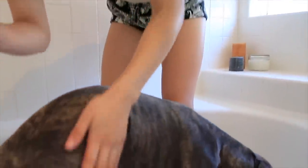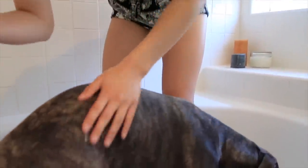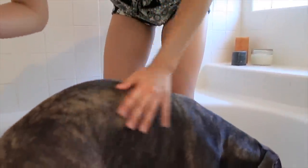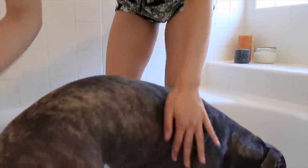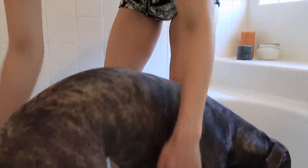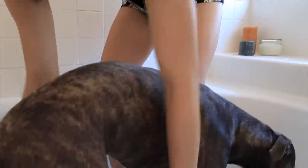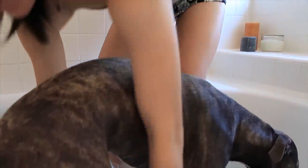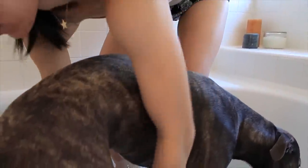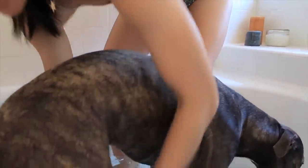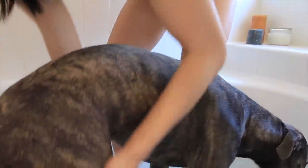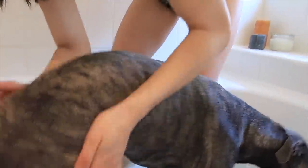E: where's that cup?